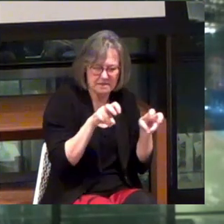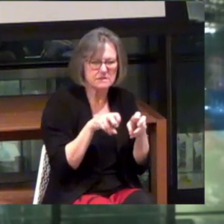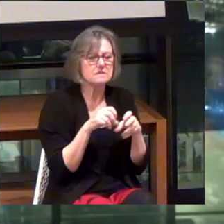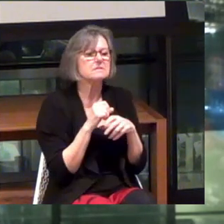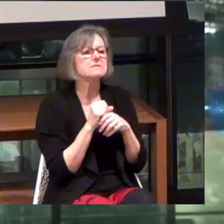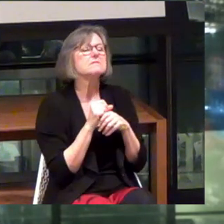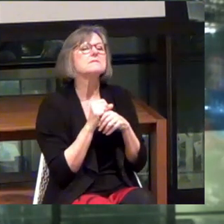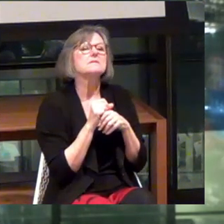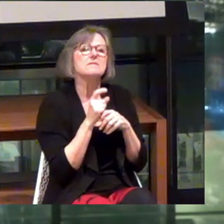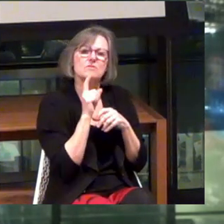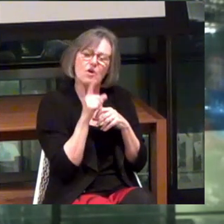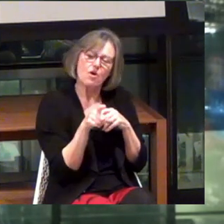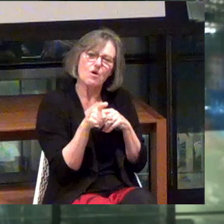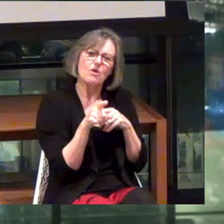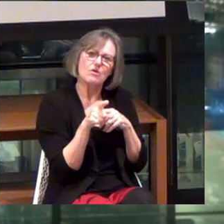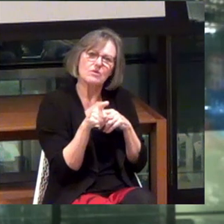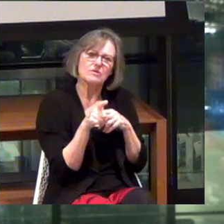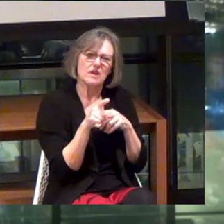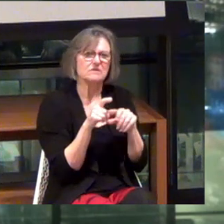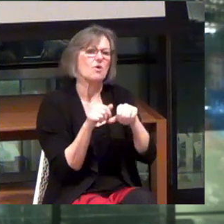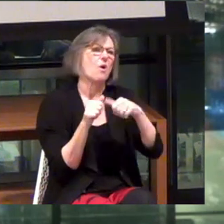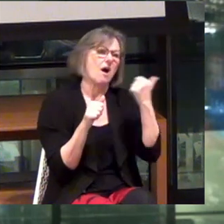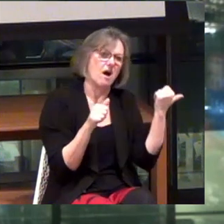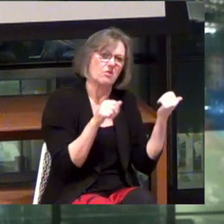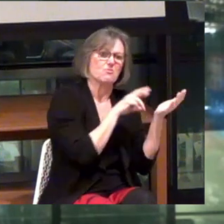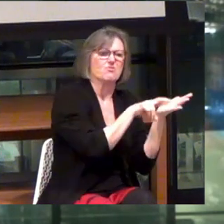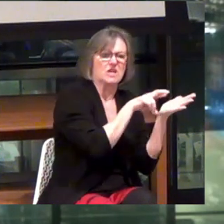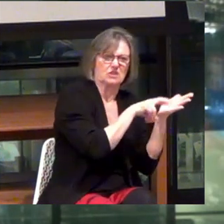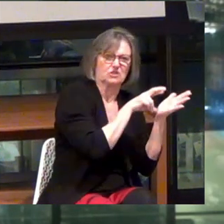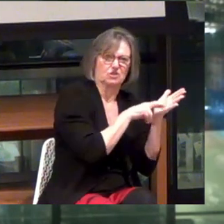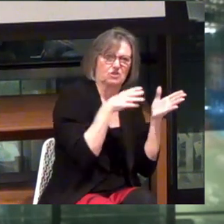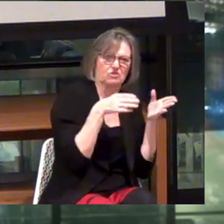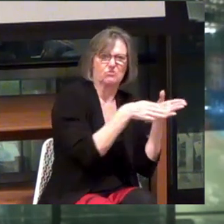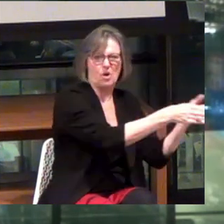So there are... That's a whole other research realm. Right?